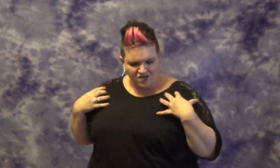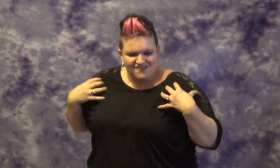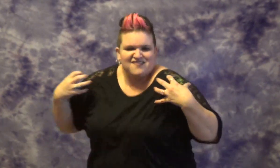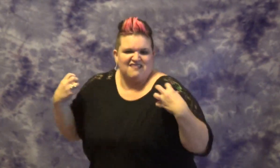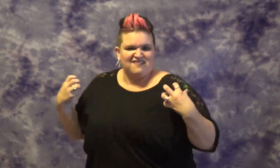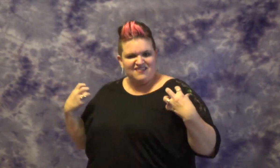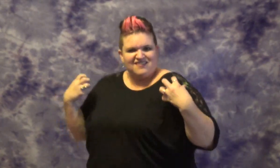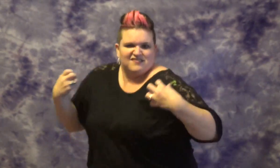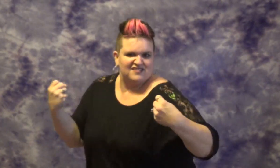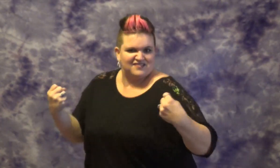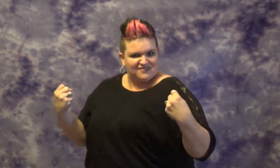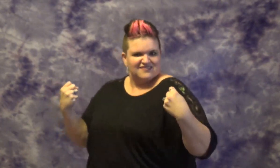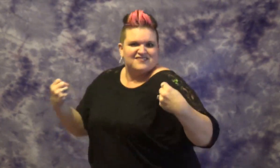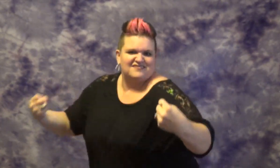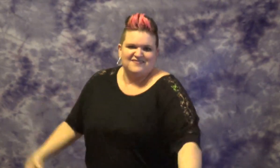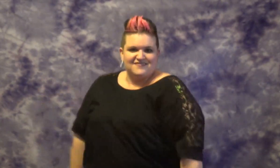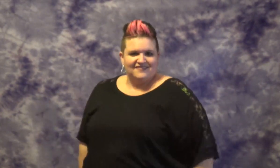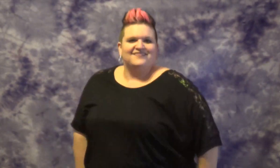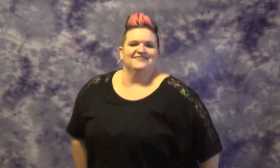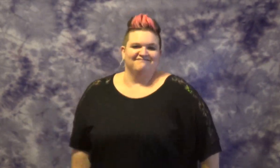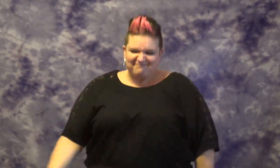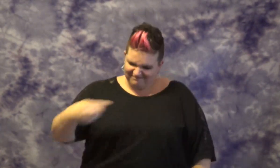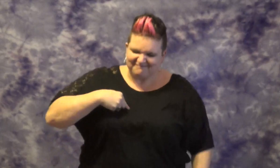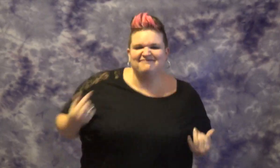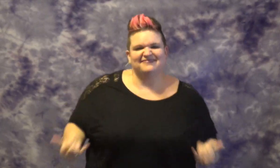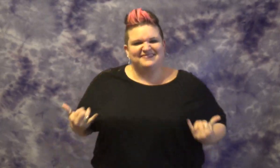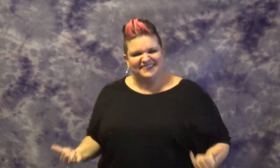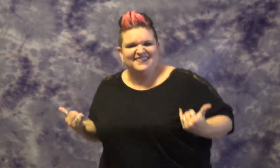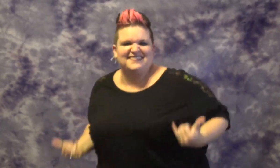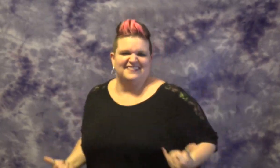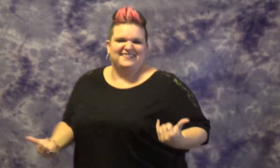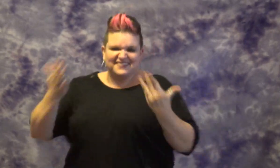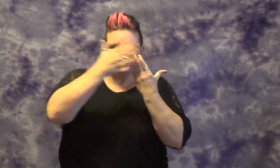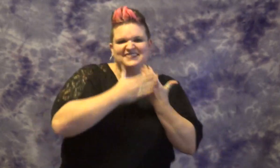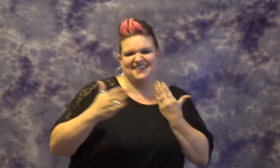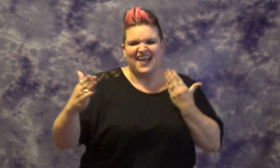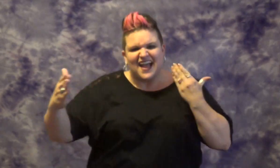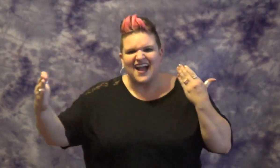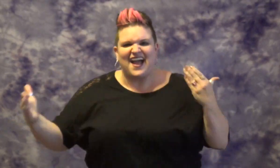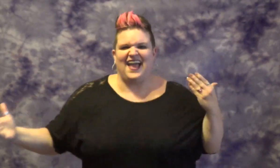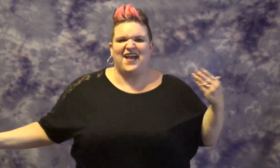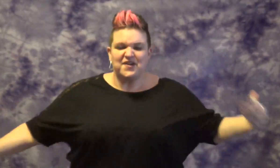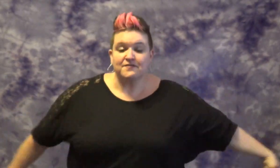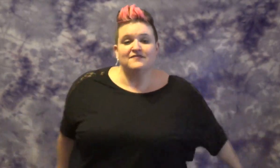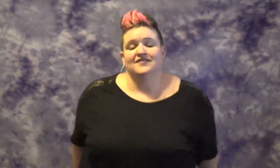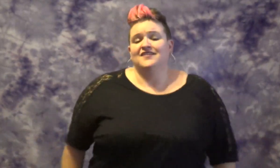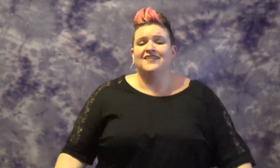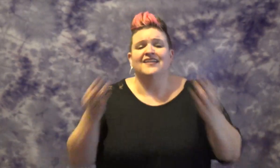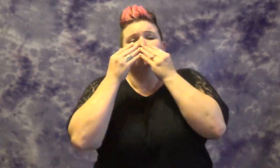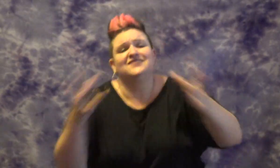NOW STRENGH ME NOW FROM THIS MOMENT ON